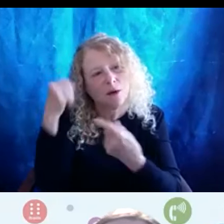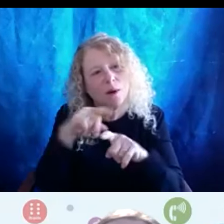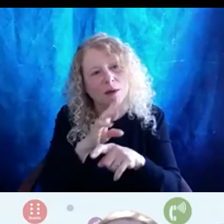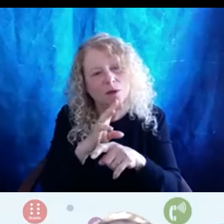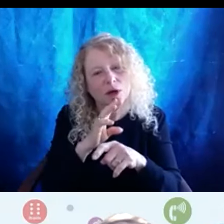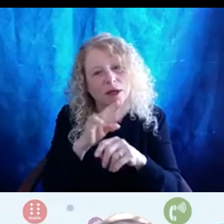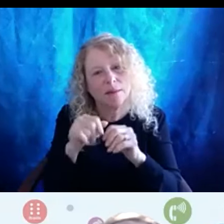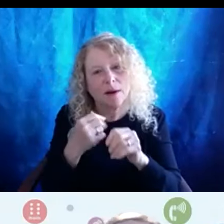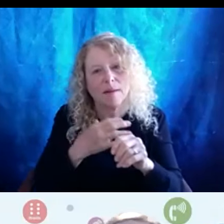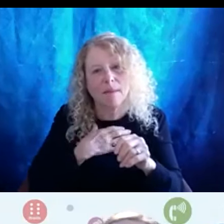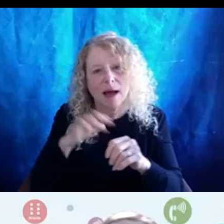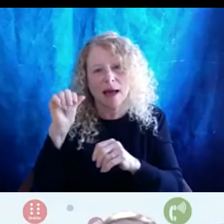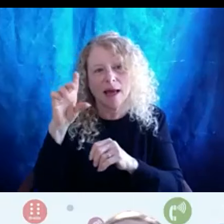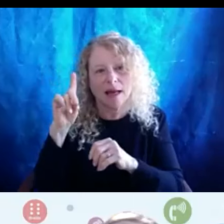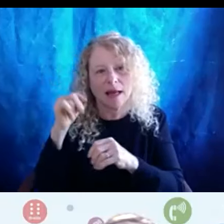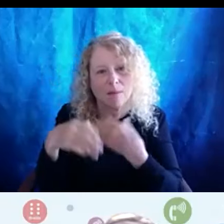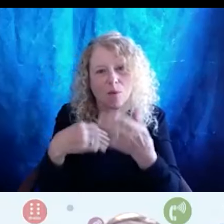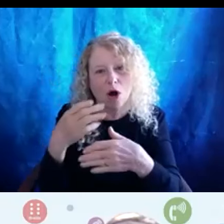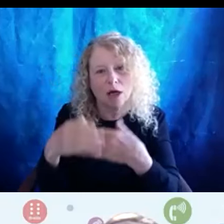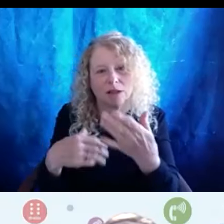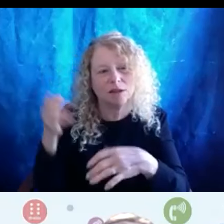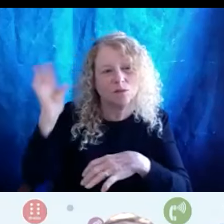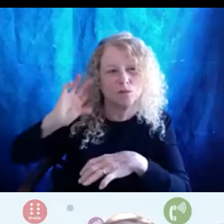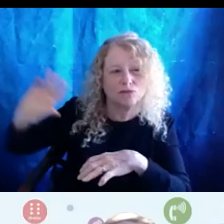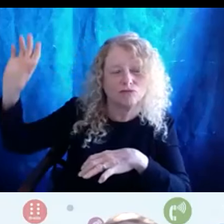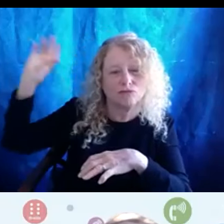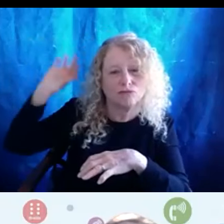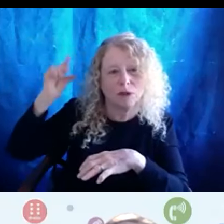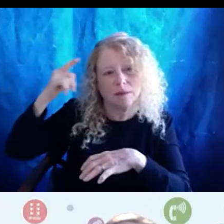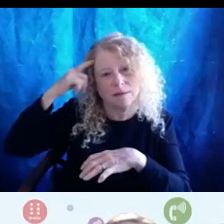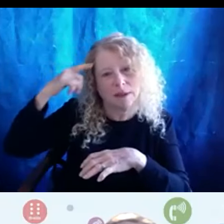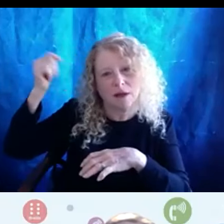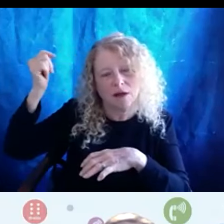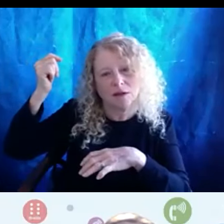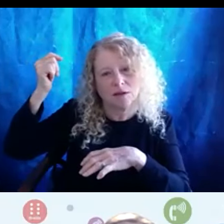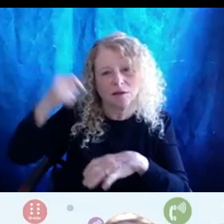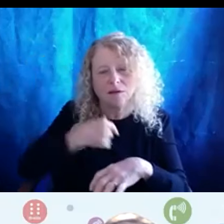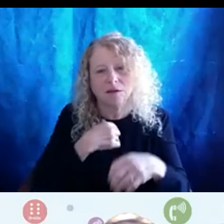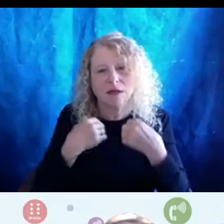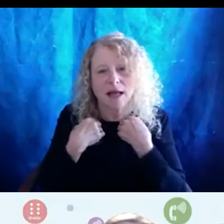my ADA processes way back because I had.